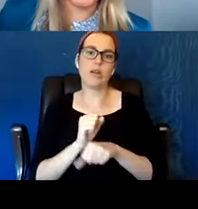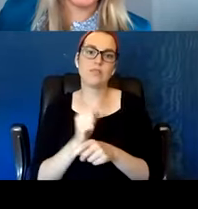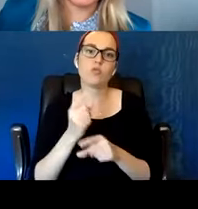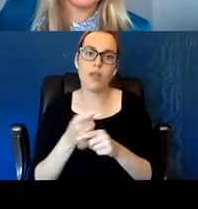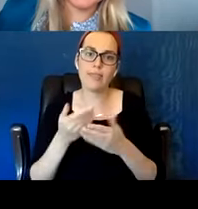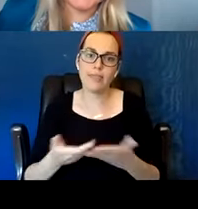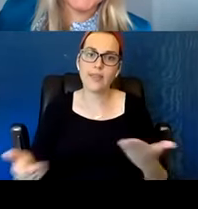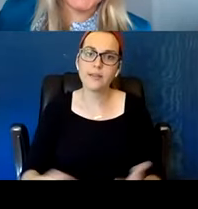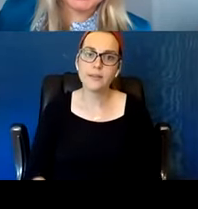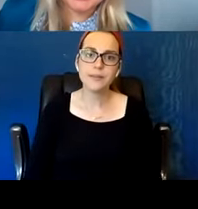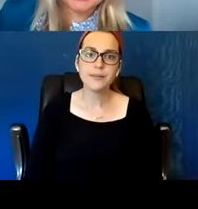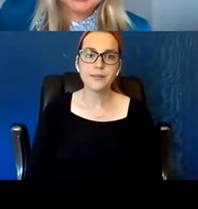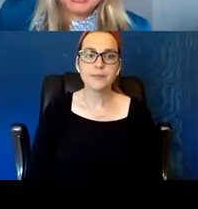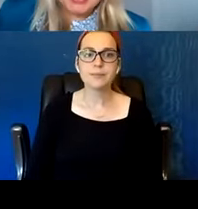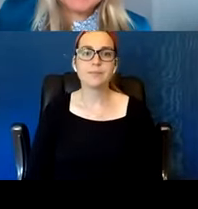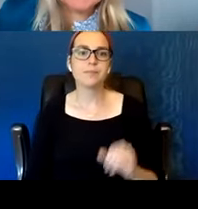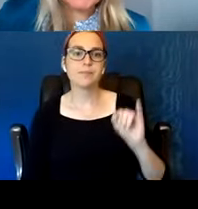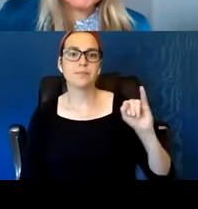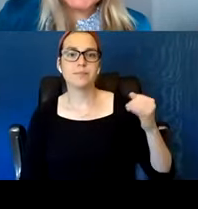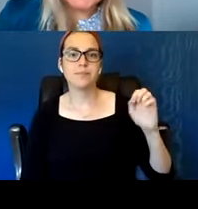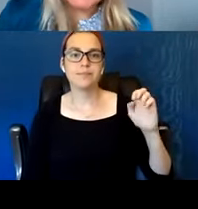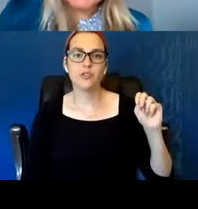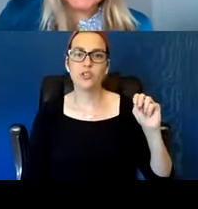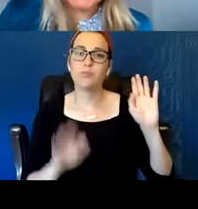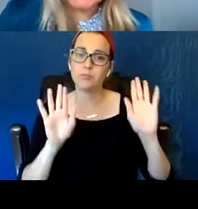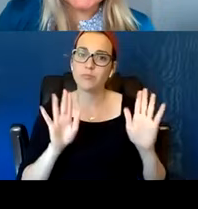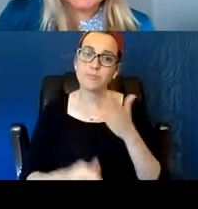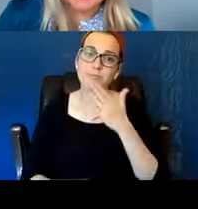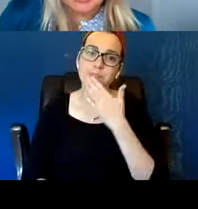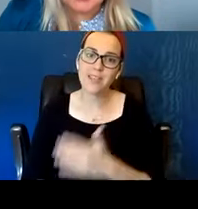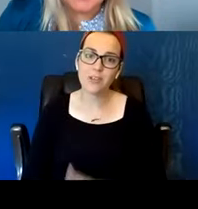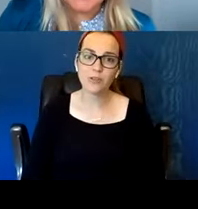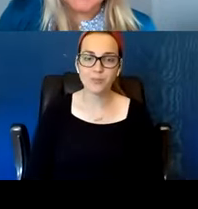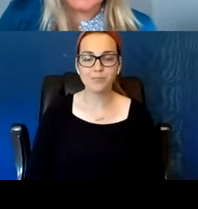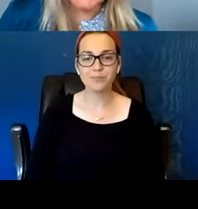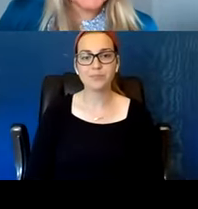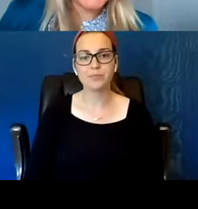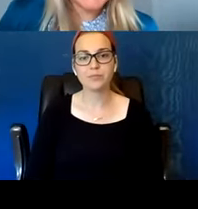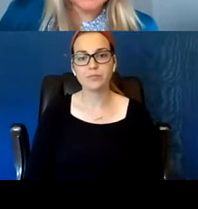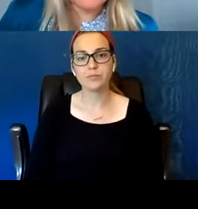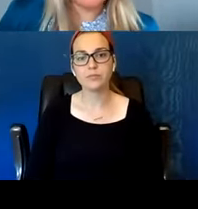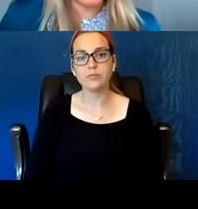Wonderful, thank you. So another question which actually has come up